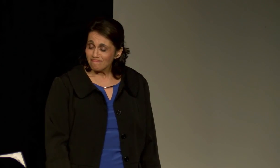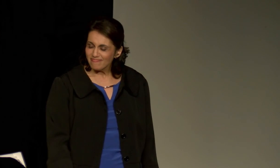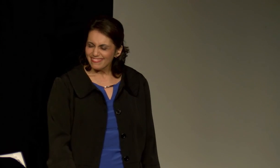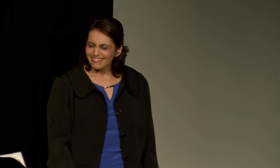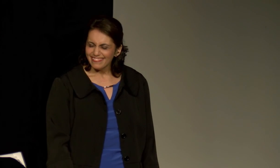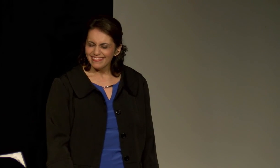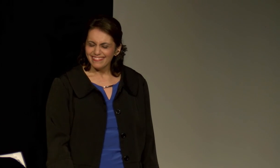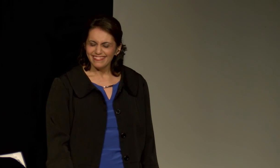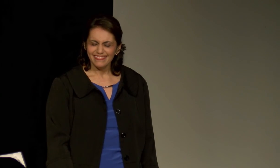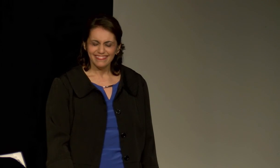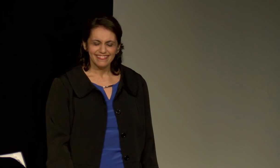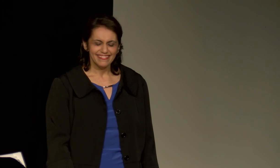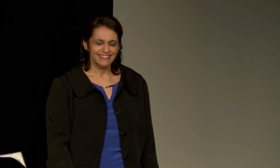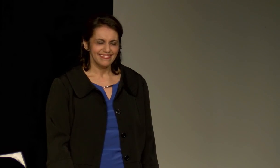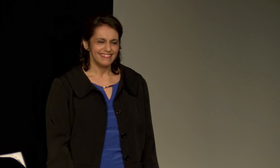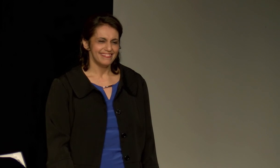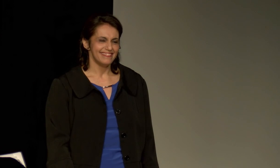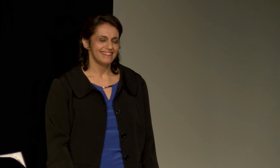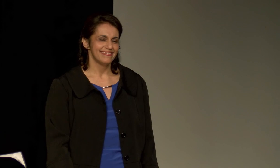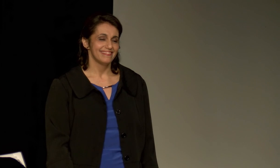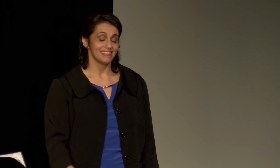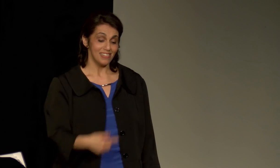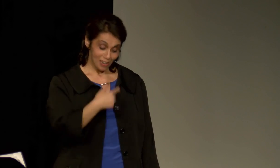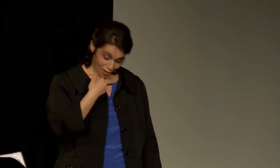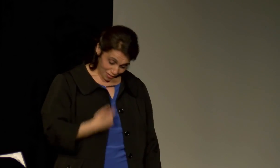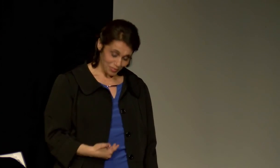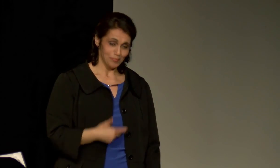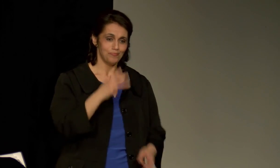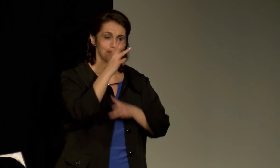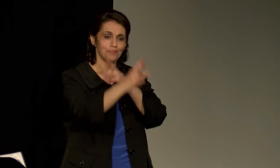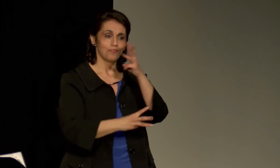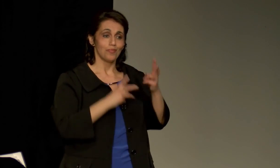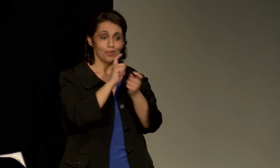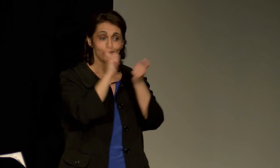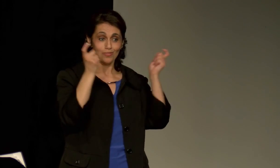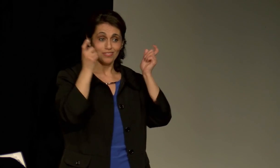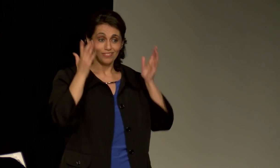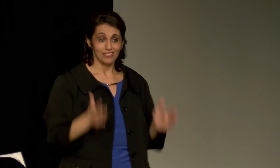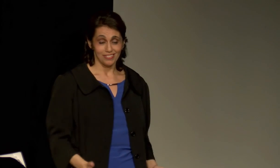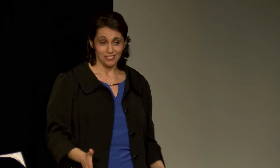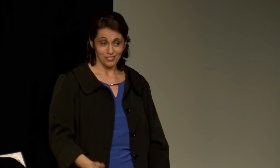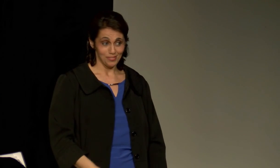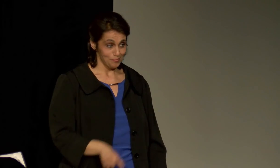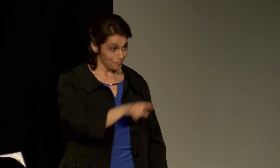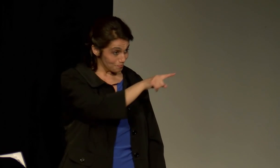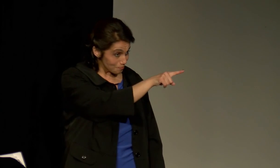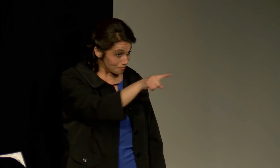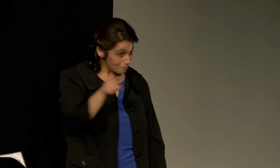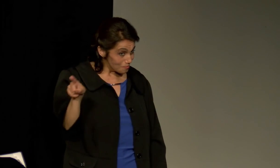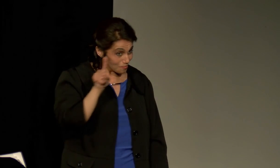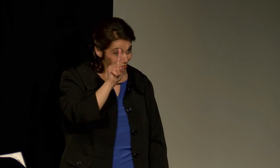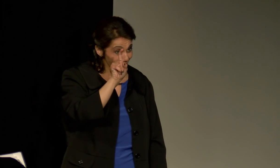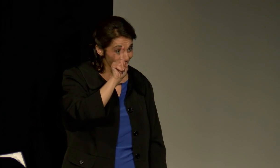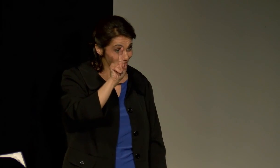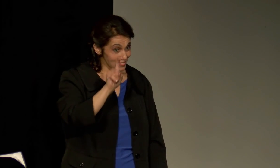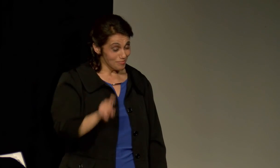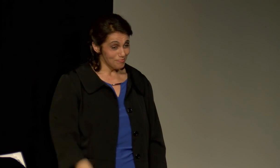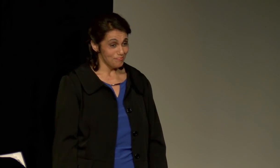The fact that they were deaf was incidental.